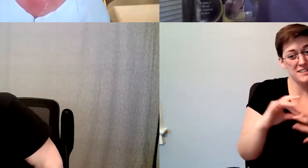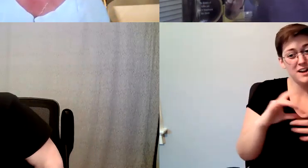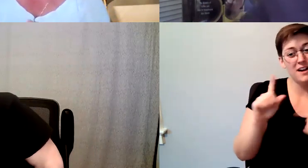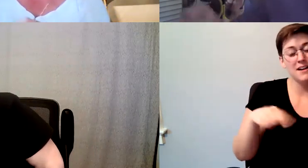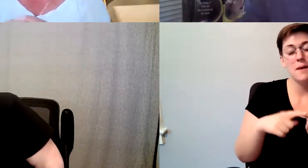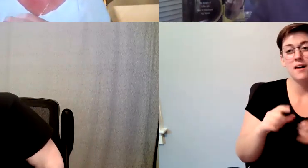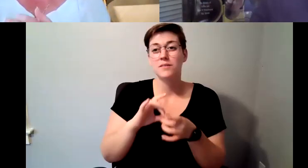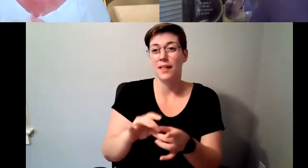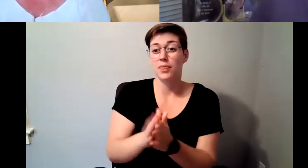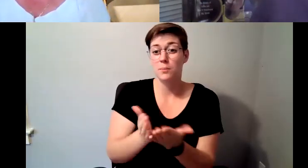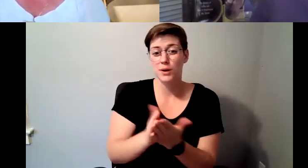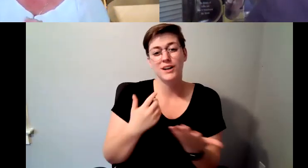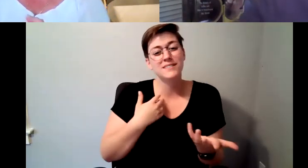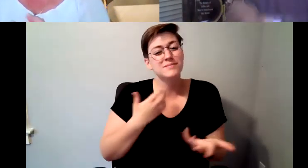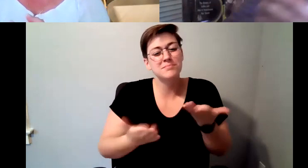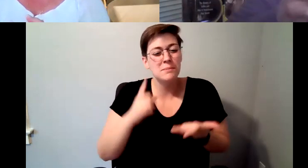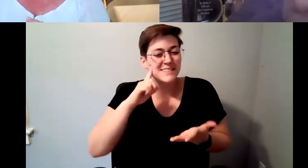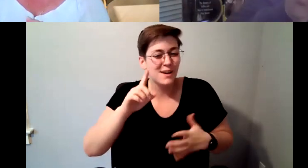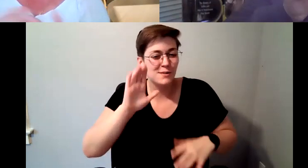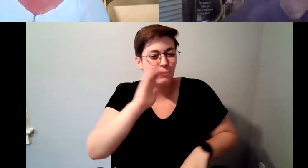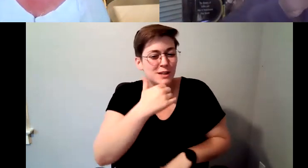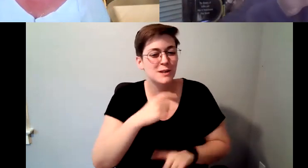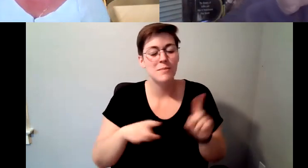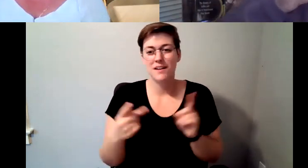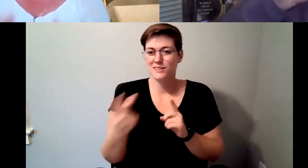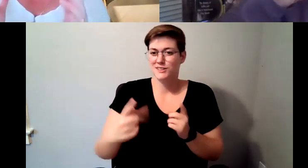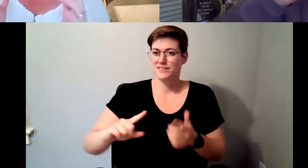Kelly Redder: But when you and I first talked about this, you said don't read it please